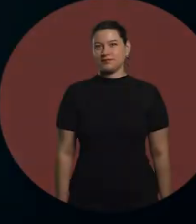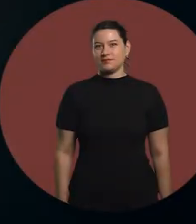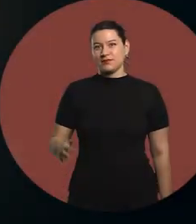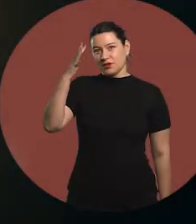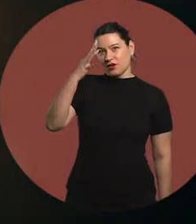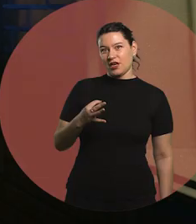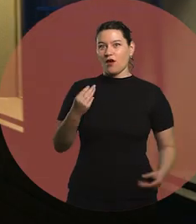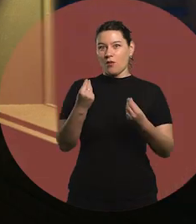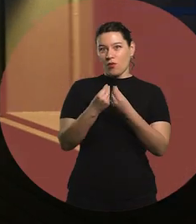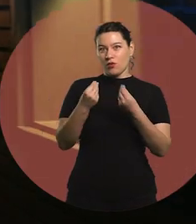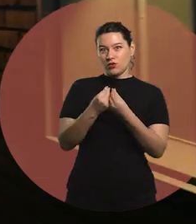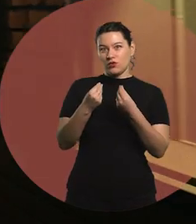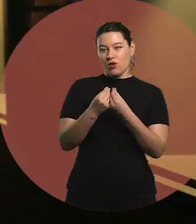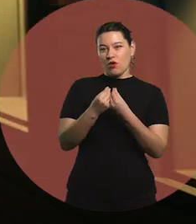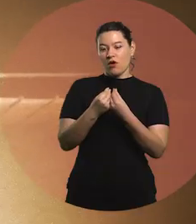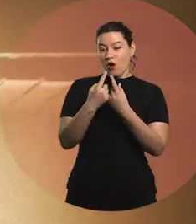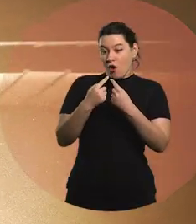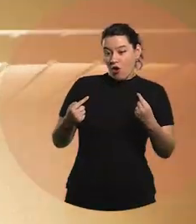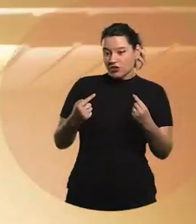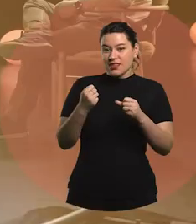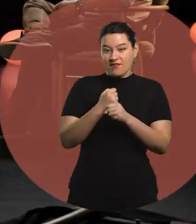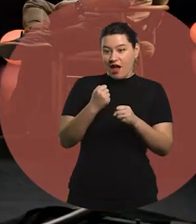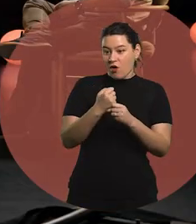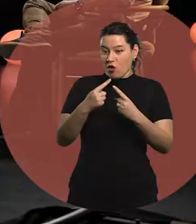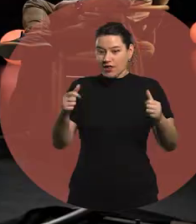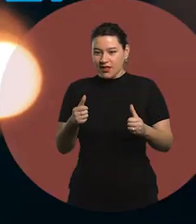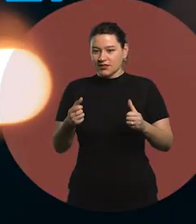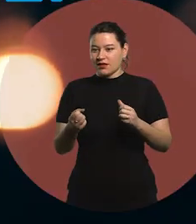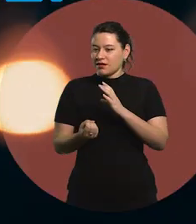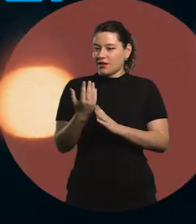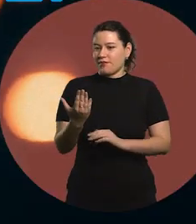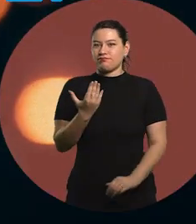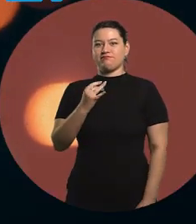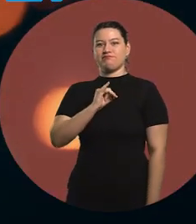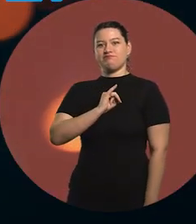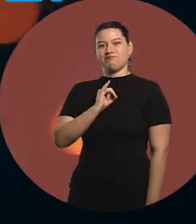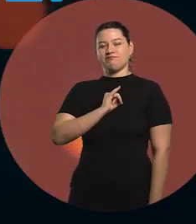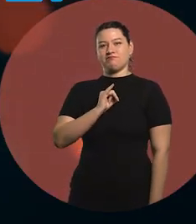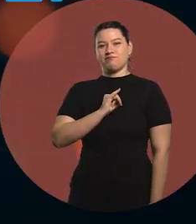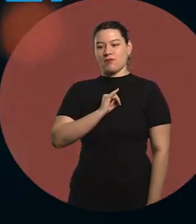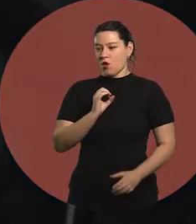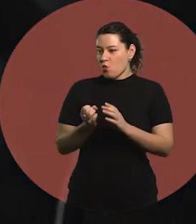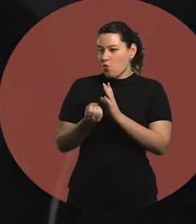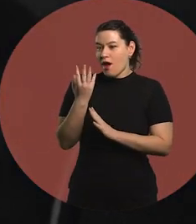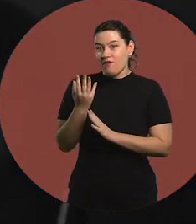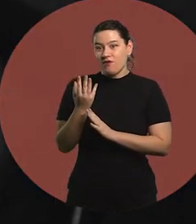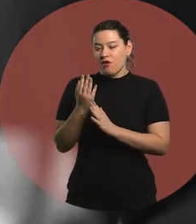I very much believe that what one does builds who one is. What does novelty generate?